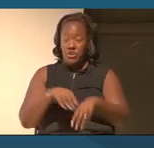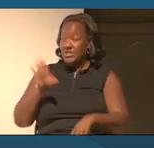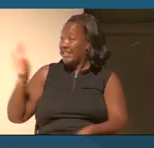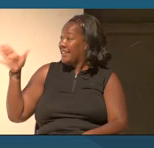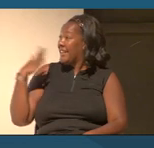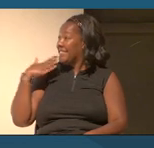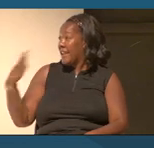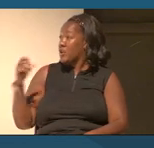us.